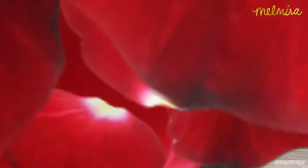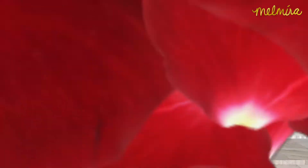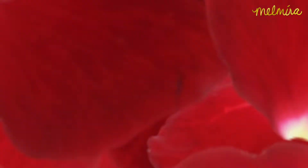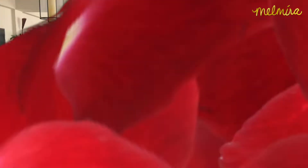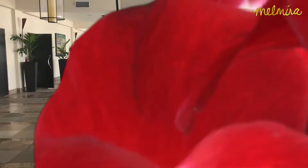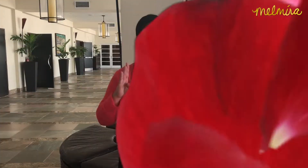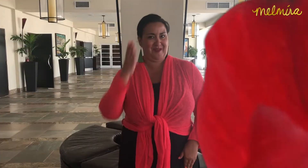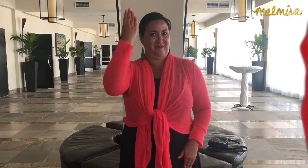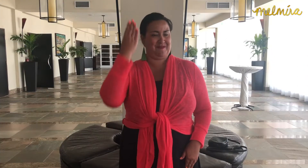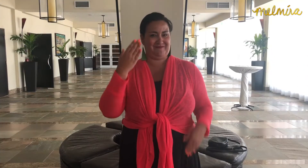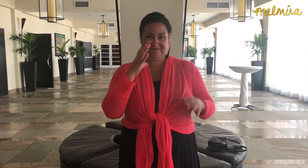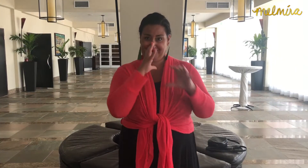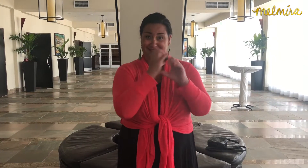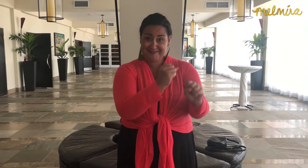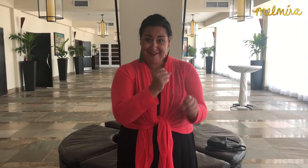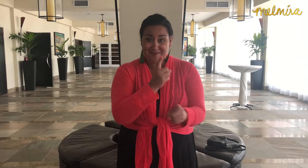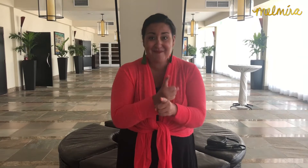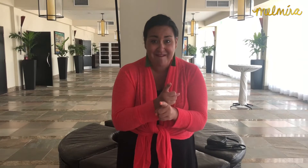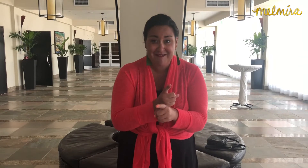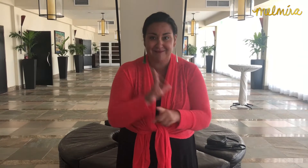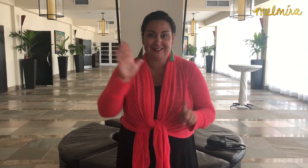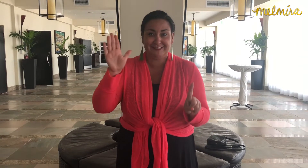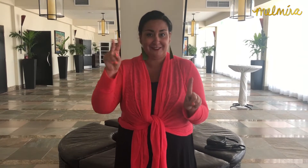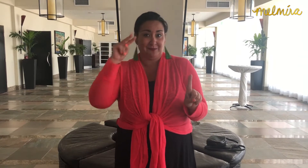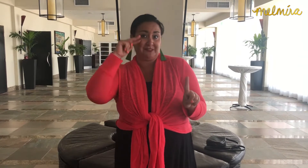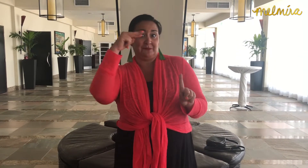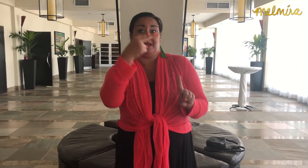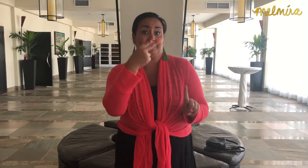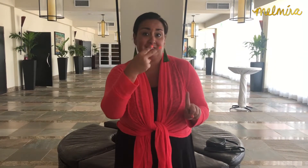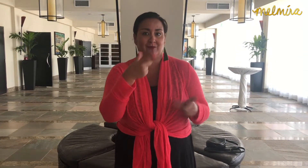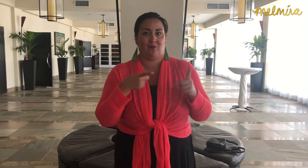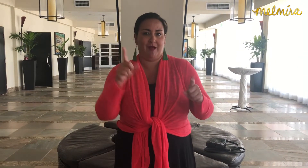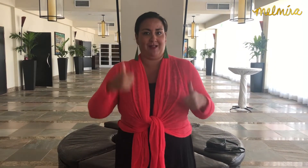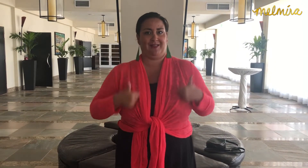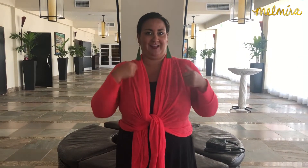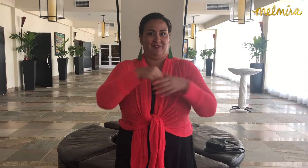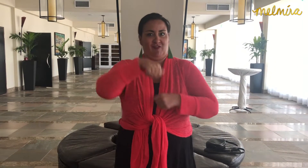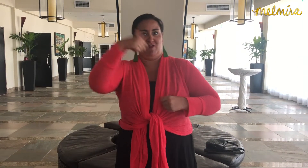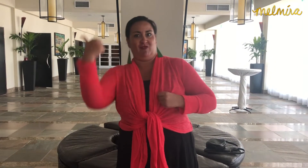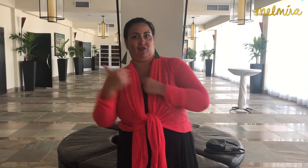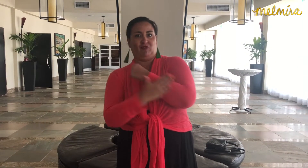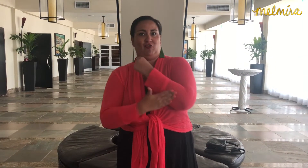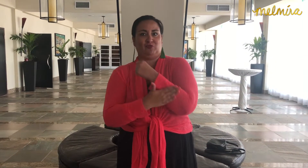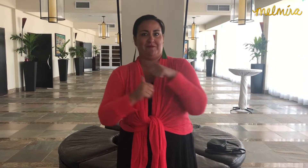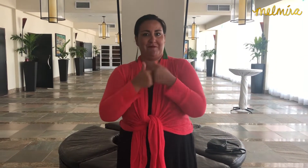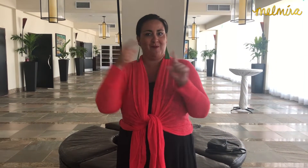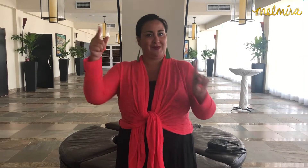Ayiu is captivating right?? He has a perspective coming from another country.